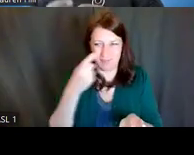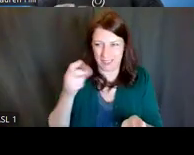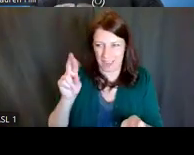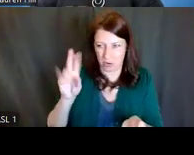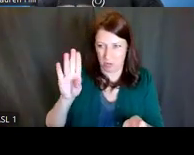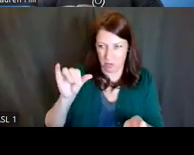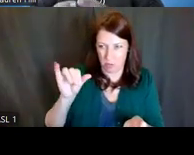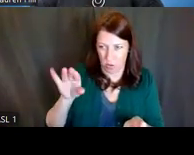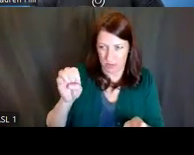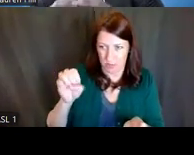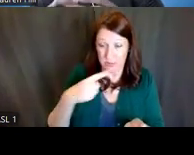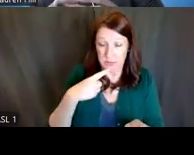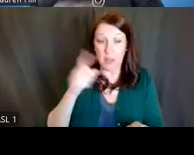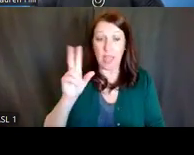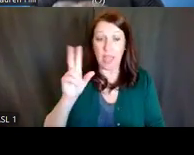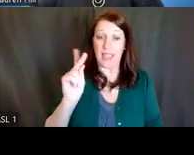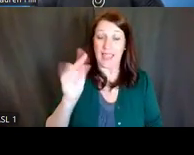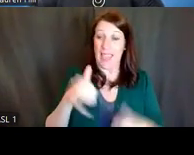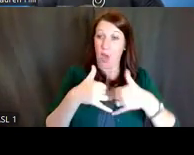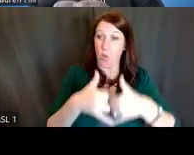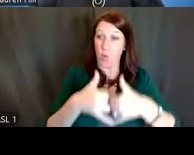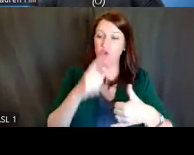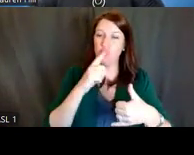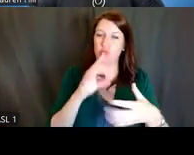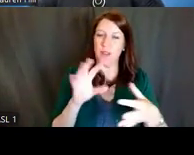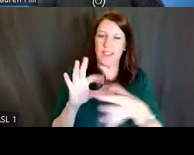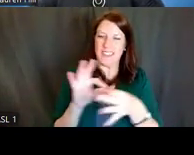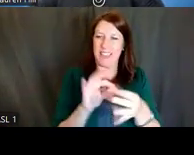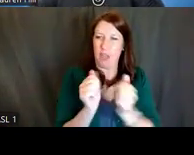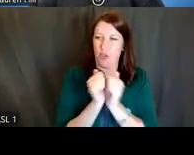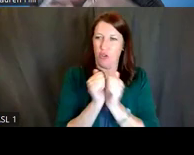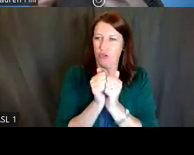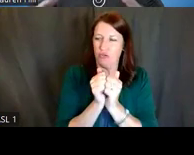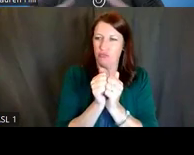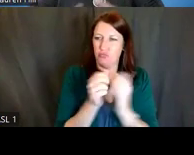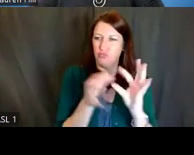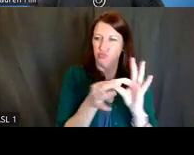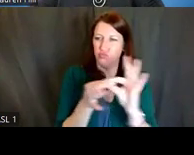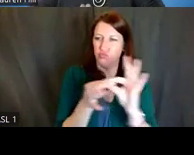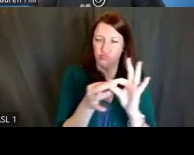the K-award should really hang together cohesively for the candidate.